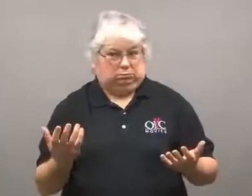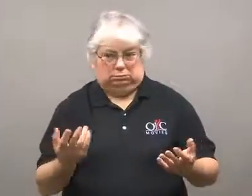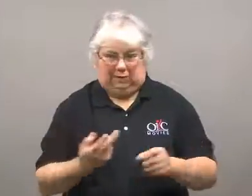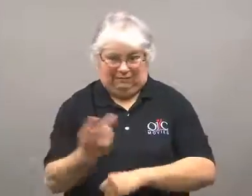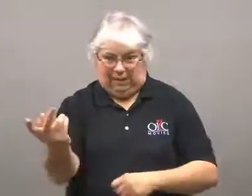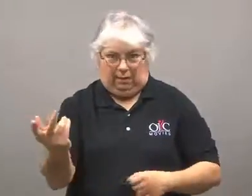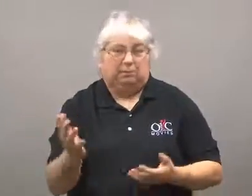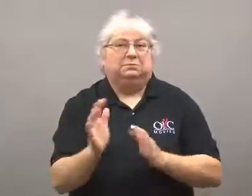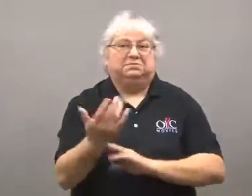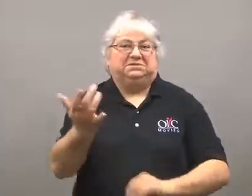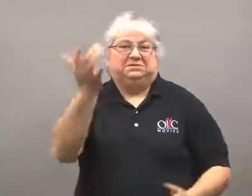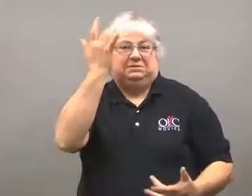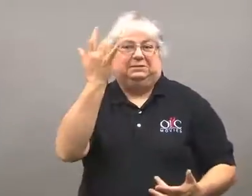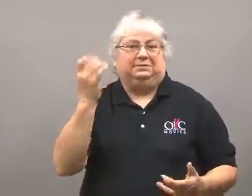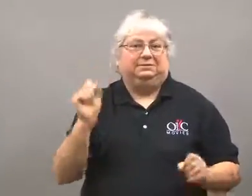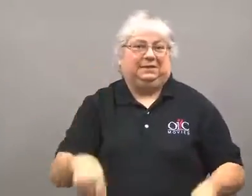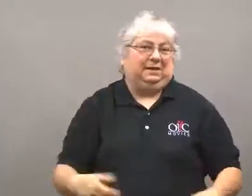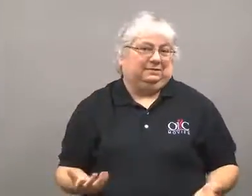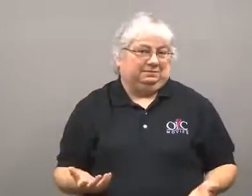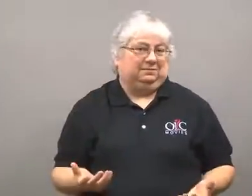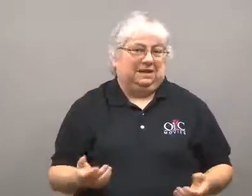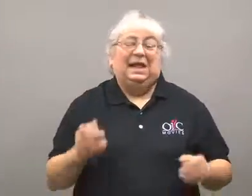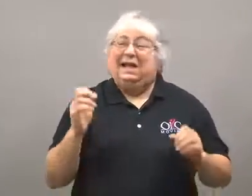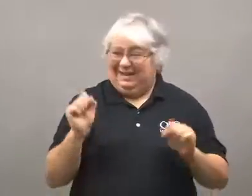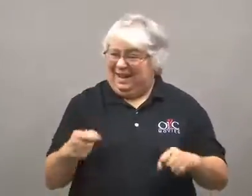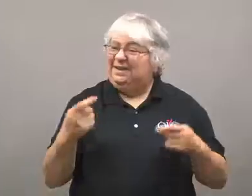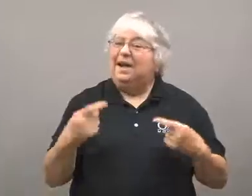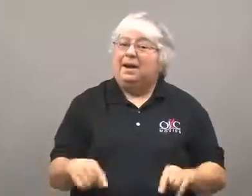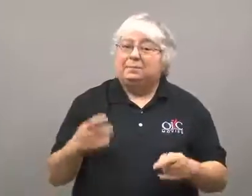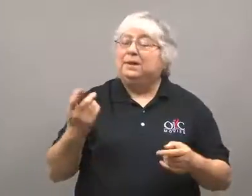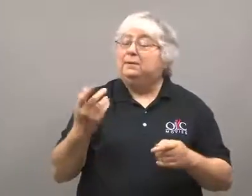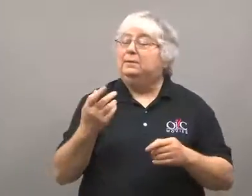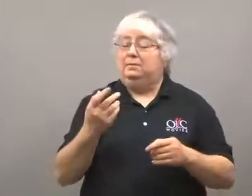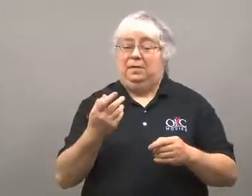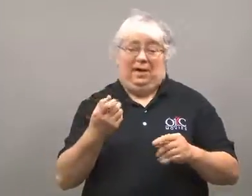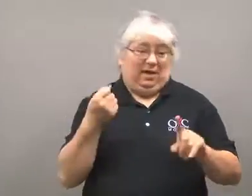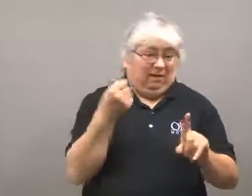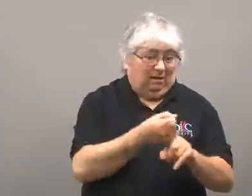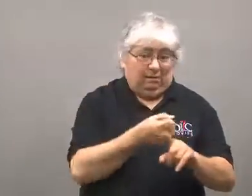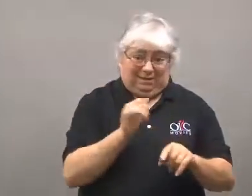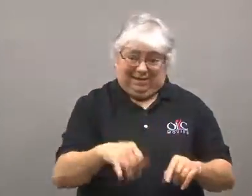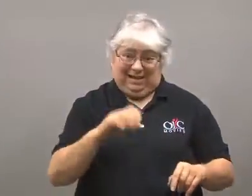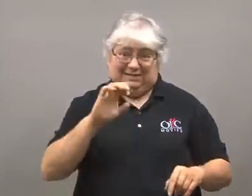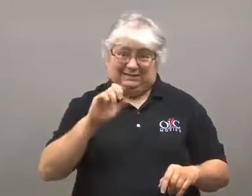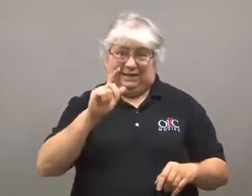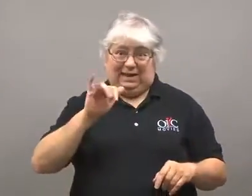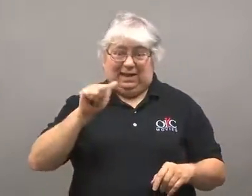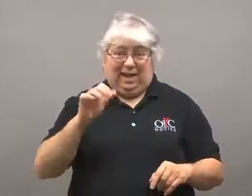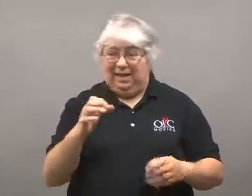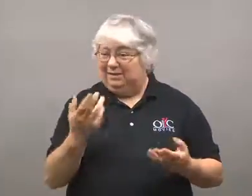The person becomes ill as a result.